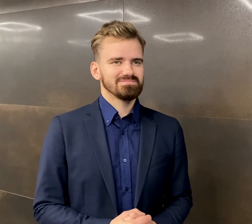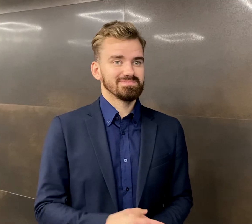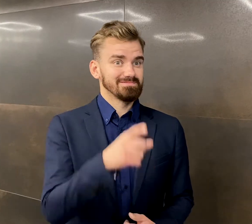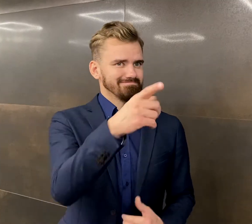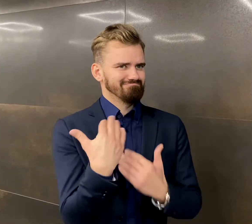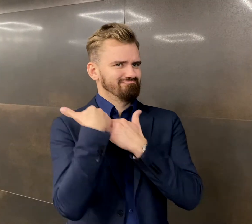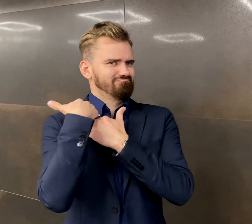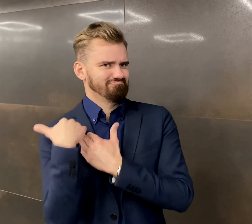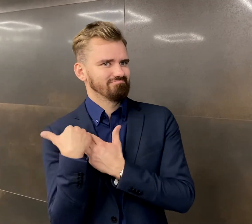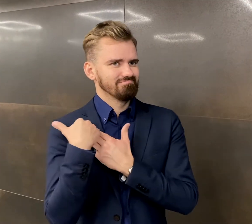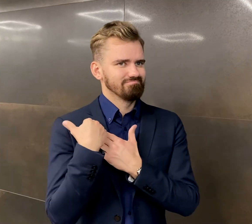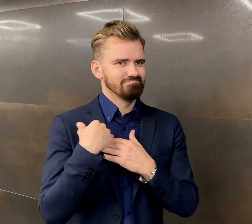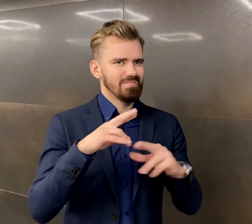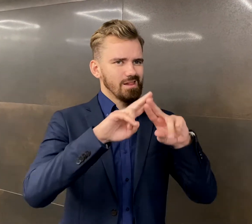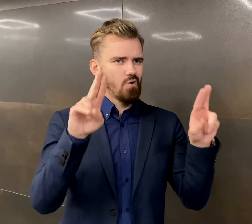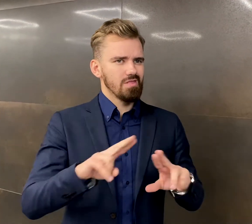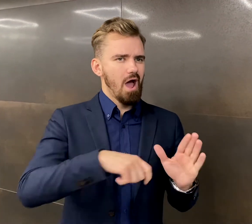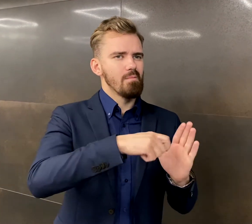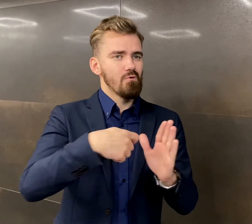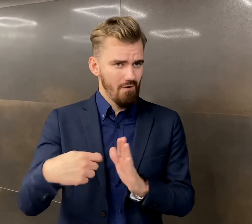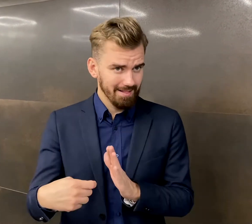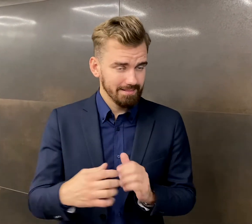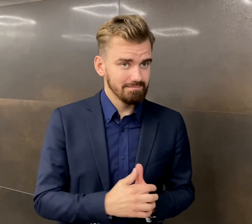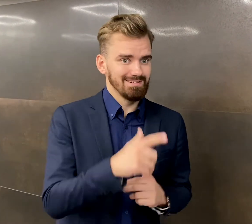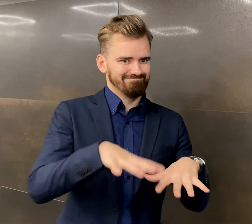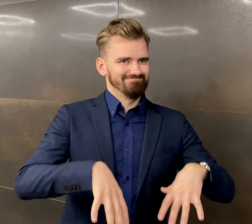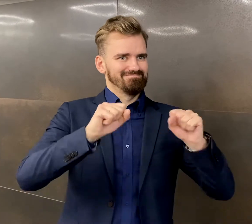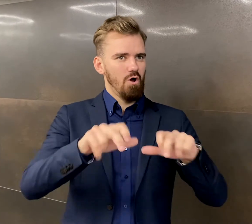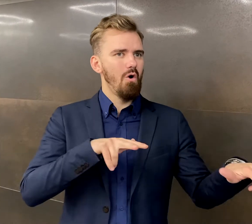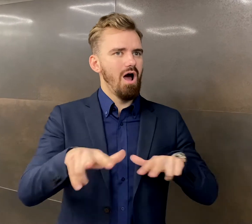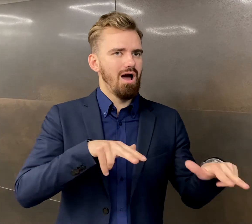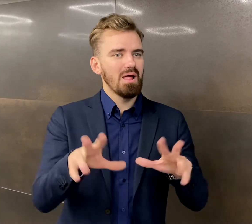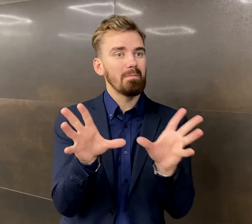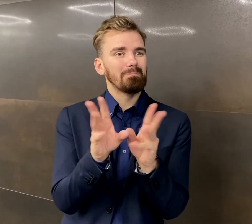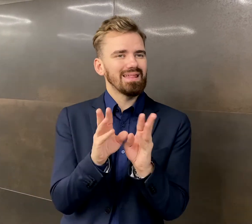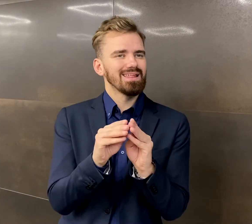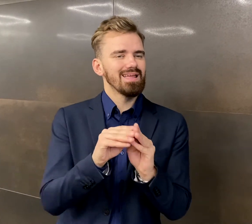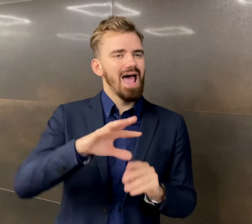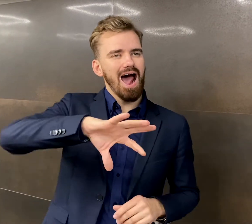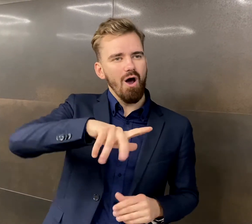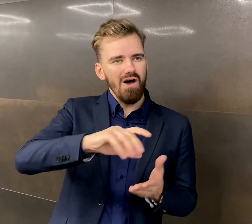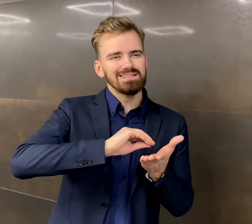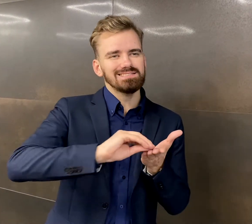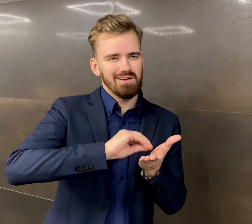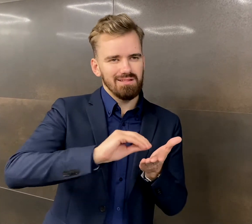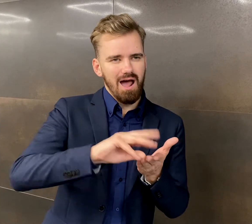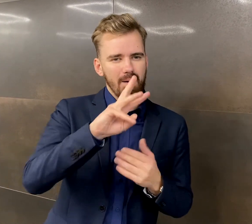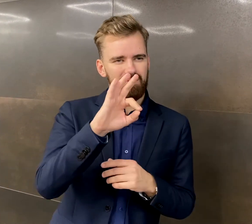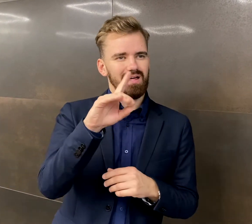You are the head of the International Projects Department, responsible for conducting the WFD EEMARS meeting.